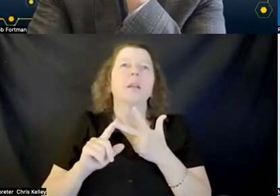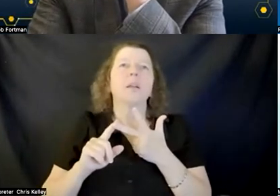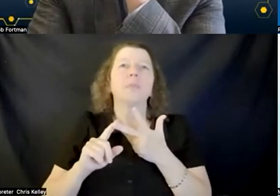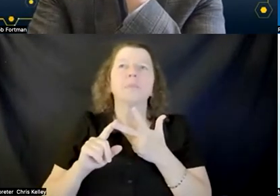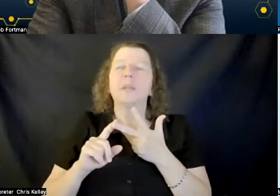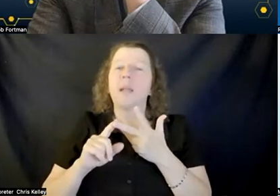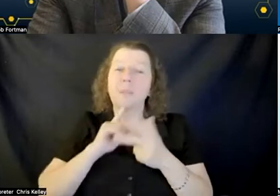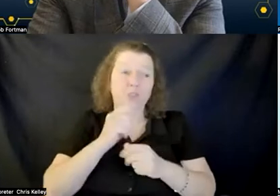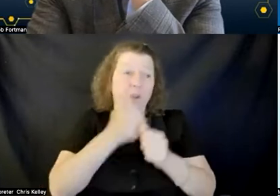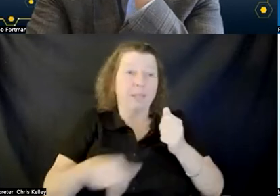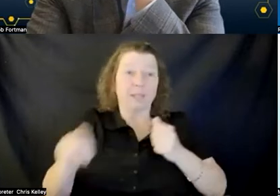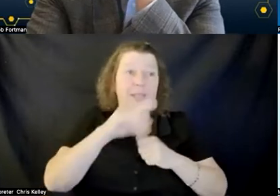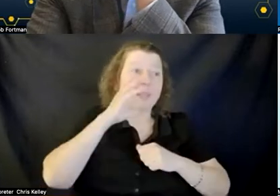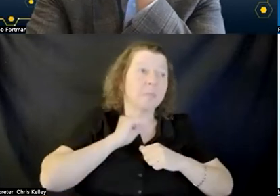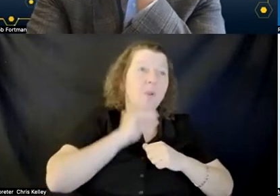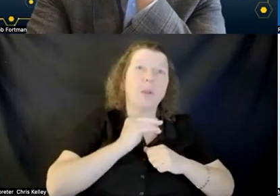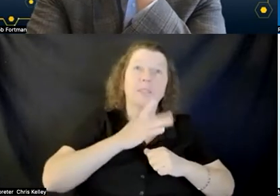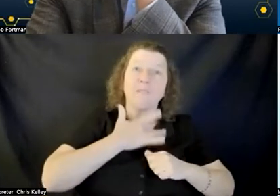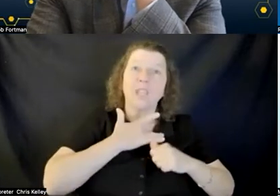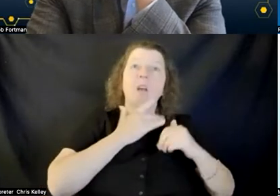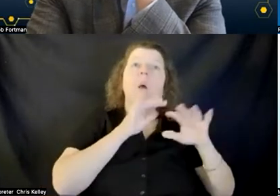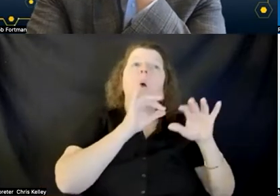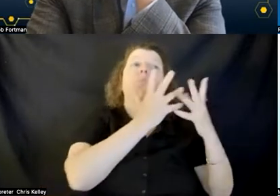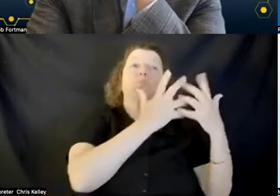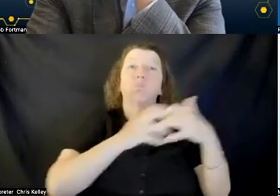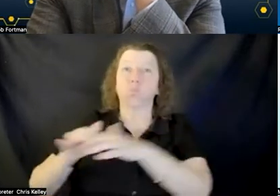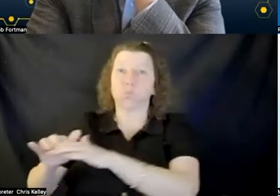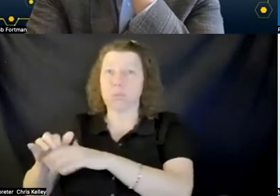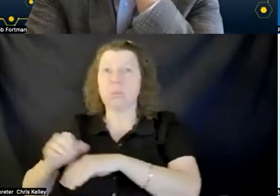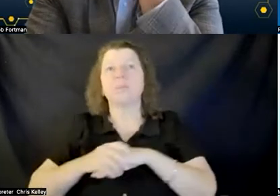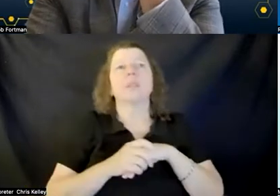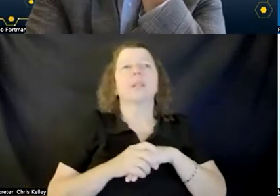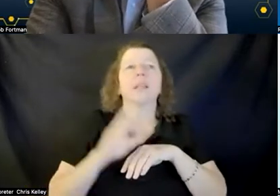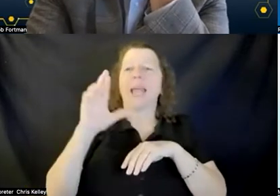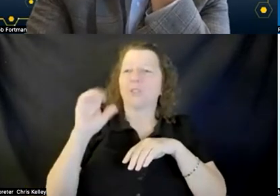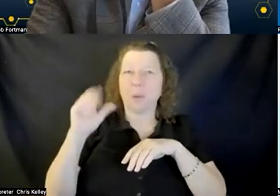um issues with with nausea and motion sickness as rebecca mentioned some of our initial thoughts um